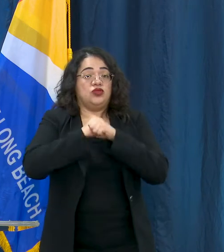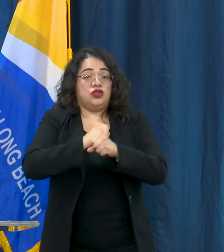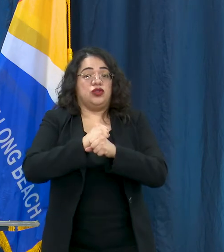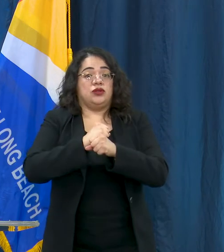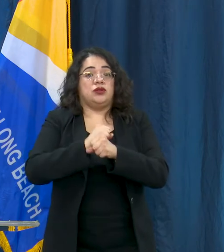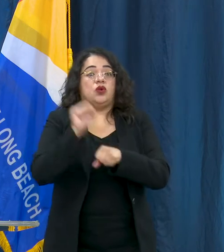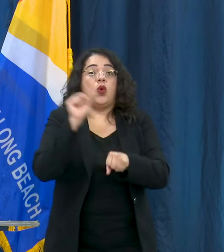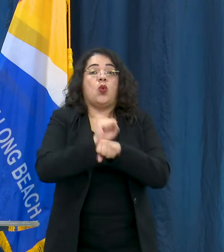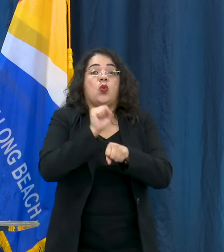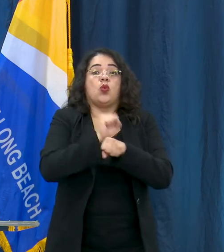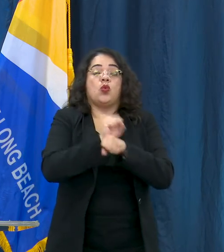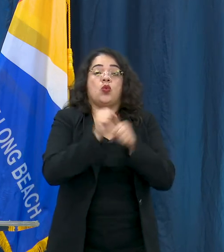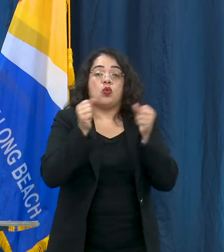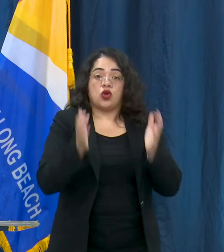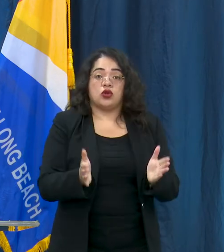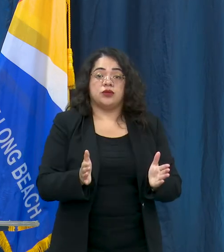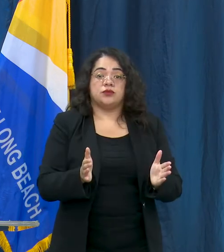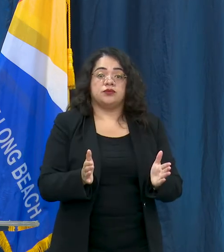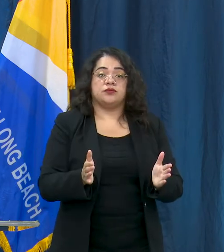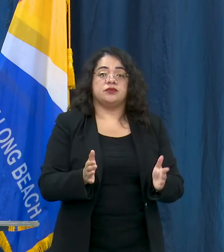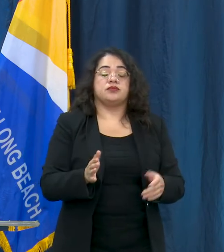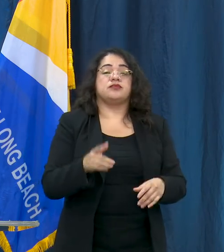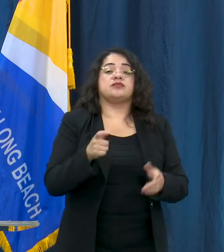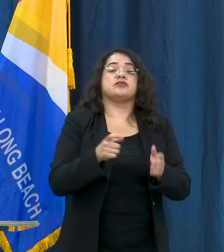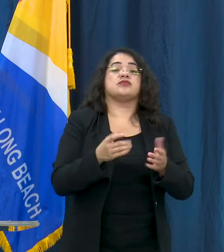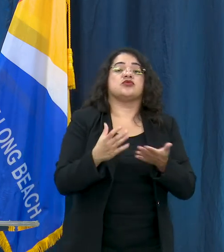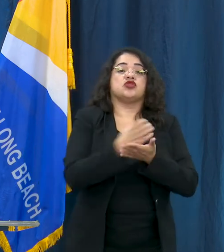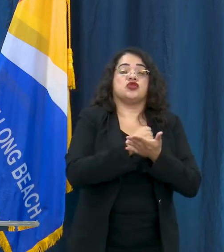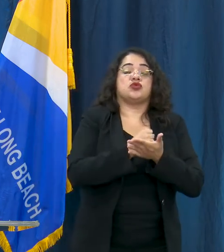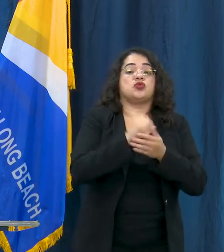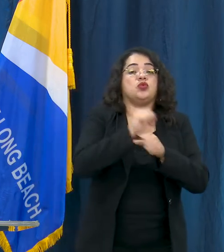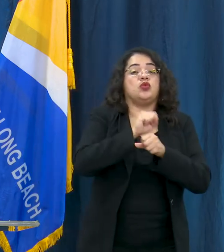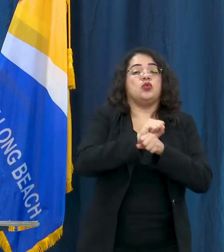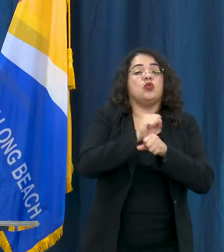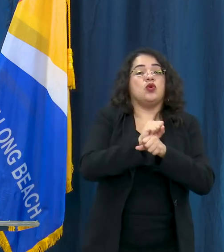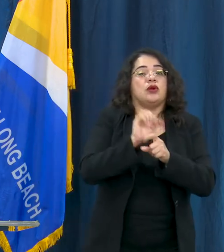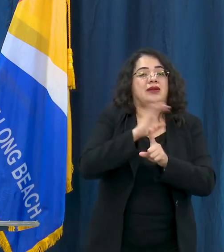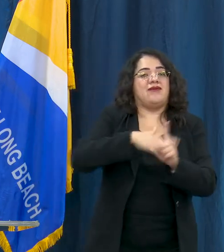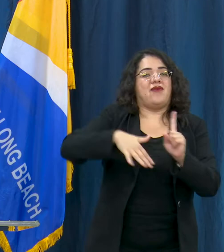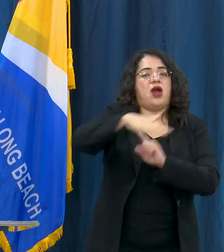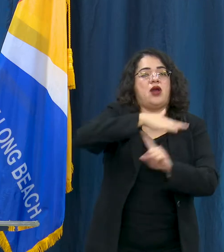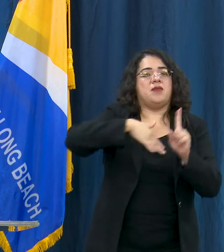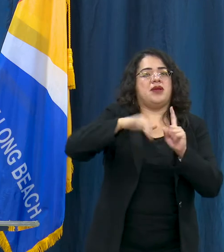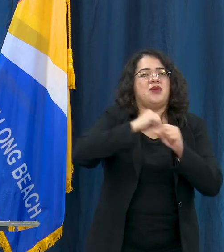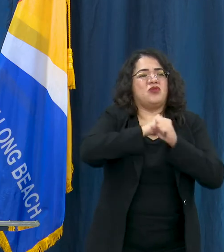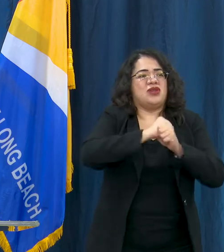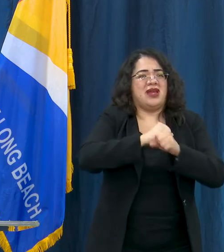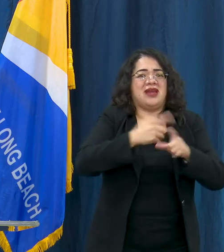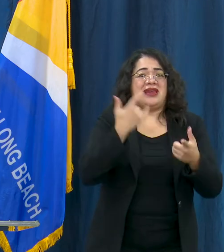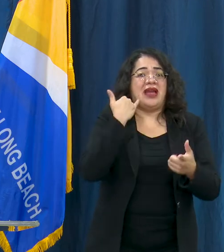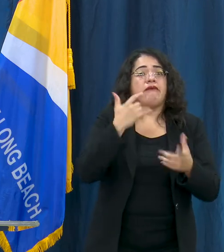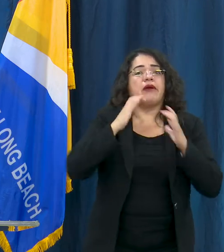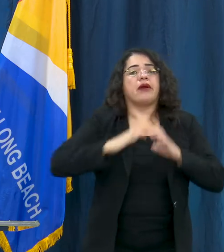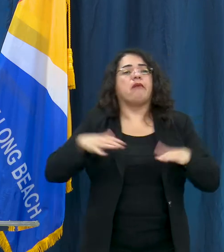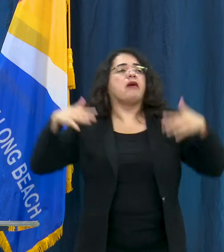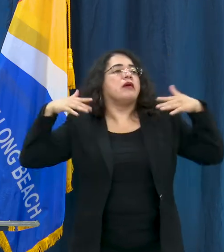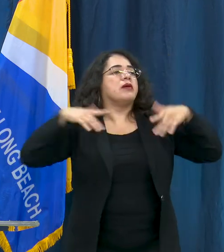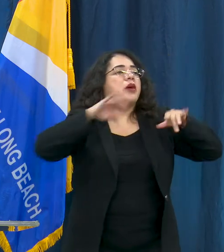workers and your workers deserve to work in an environment that is safe. We want to continue work. We've